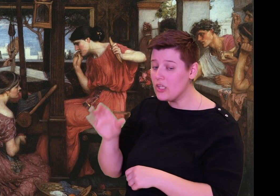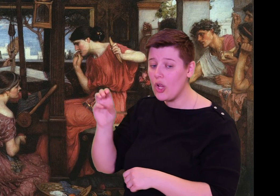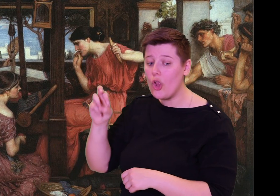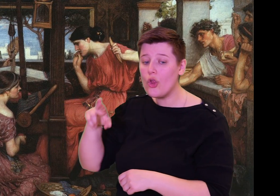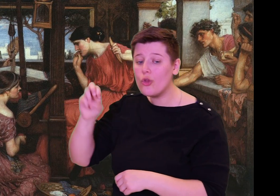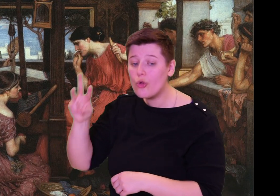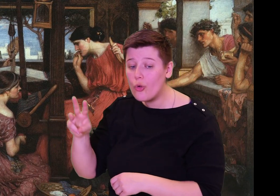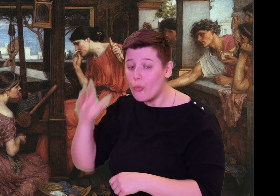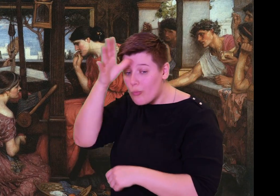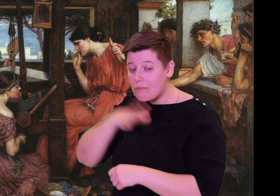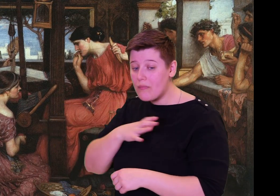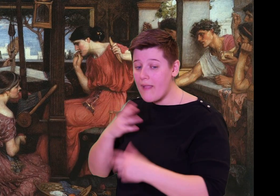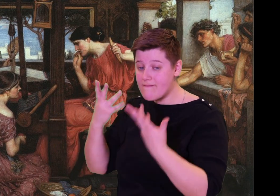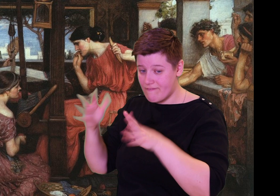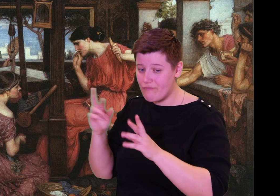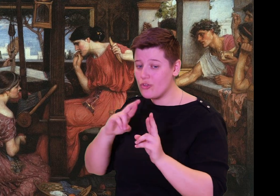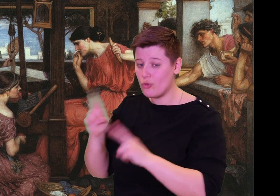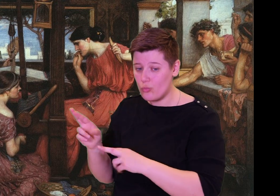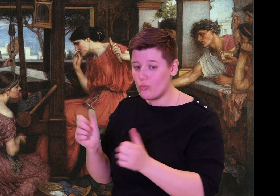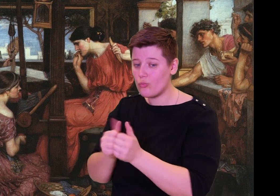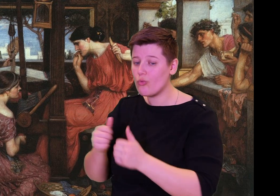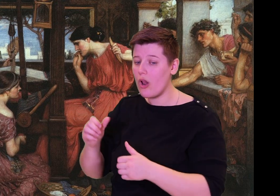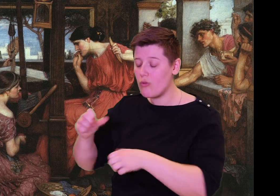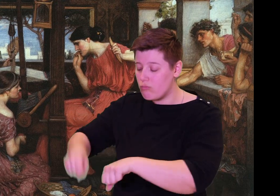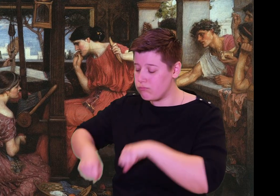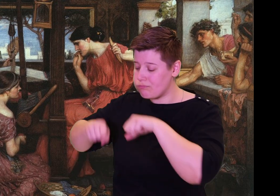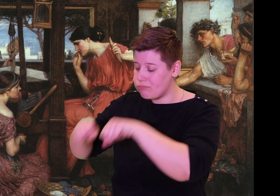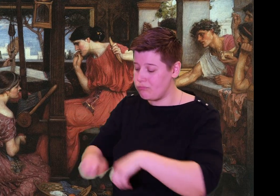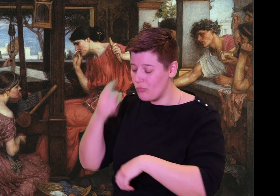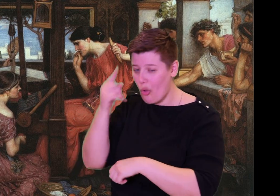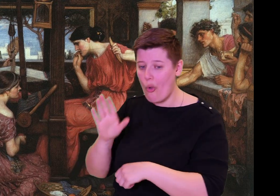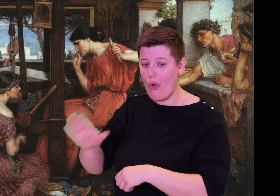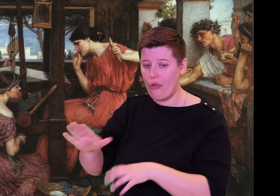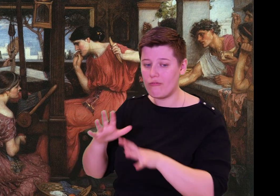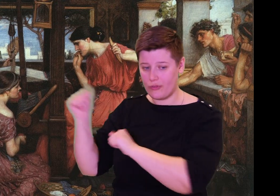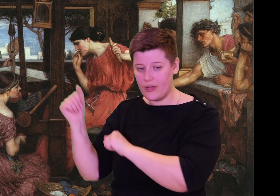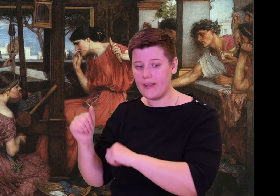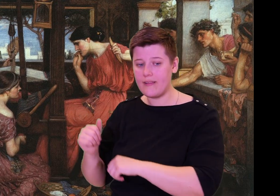and voice, she summoned Telemachus: